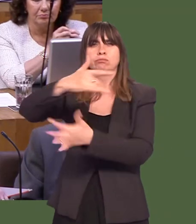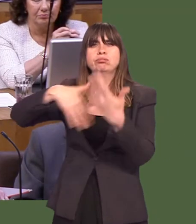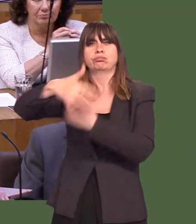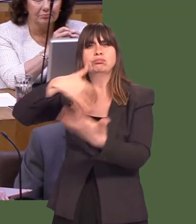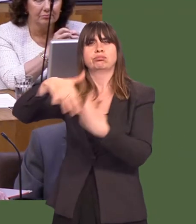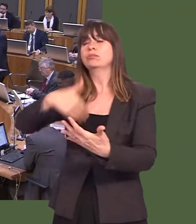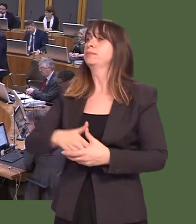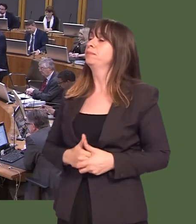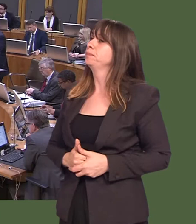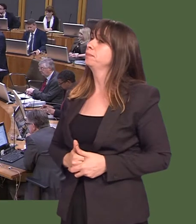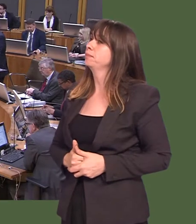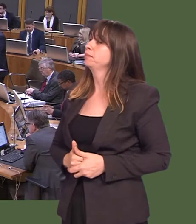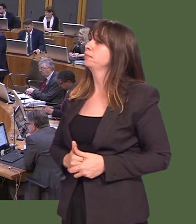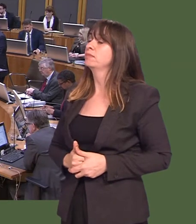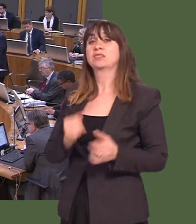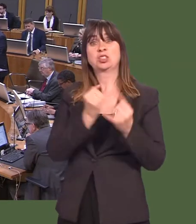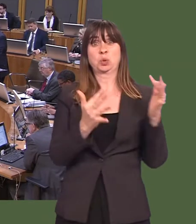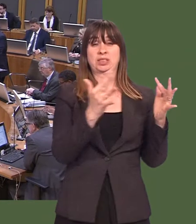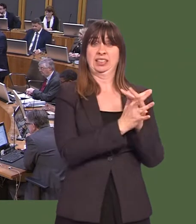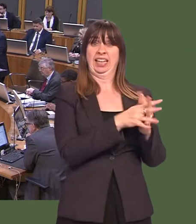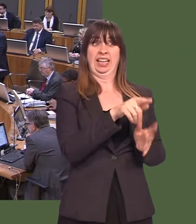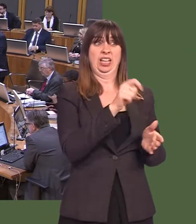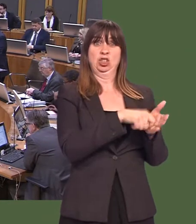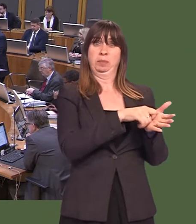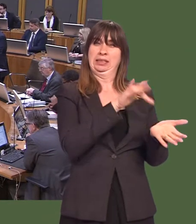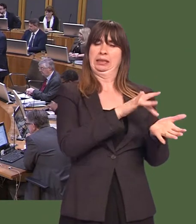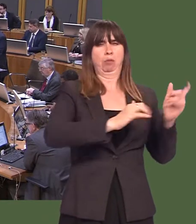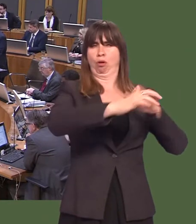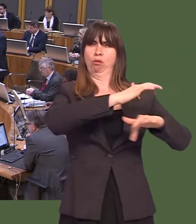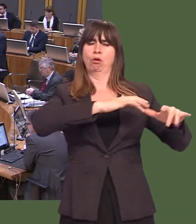Mike Hedges: Thank you, First Minister. Morriston and Swansea are a major district shopping centre.